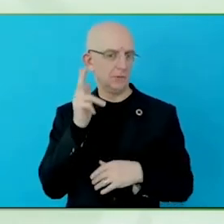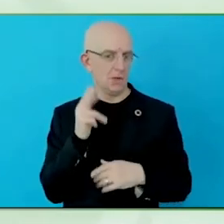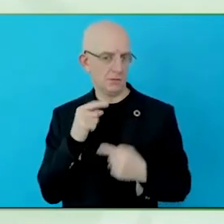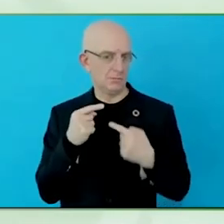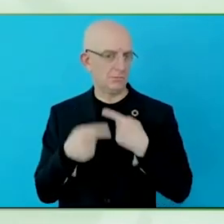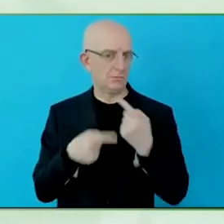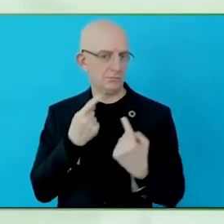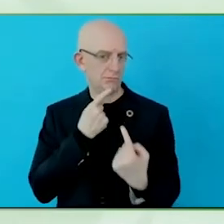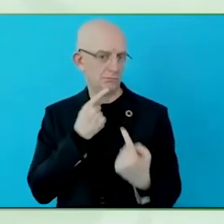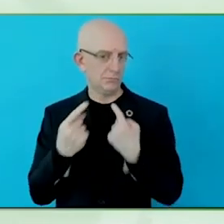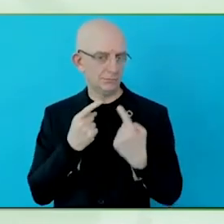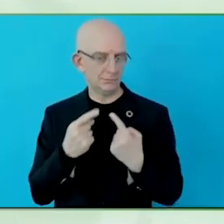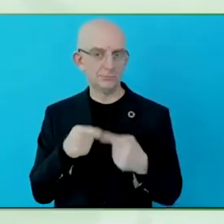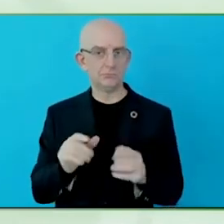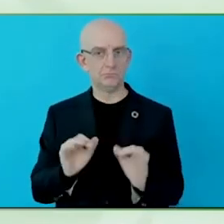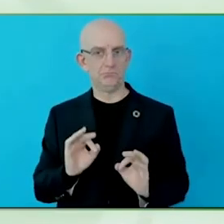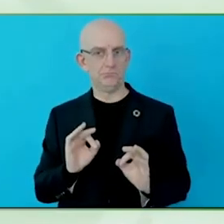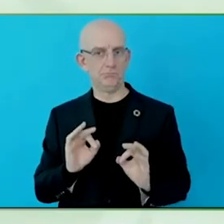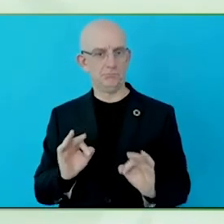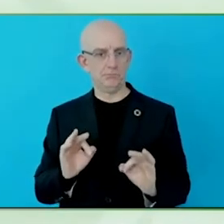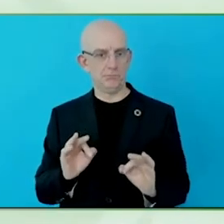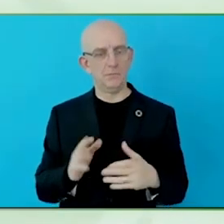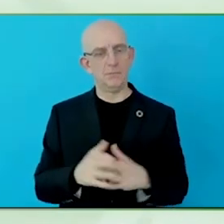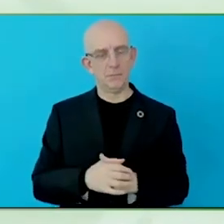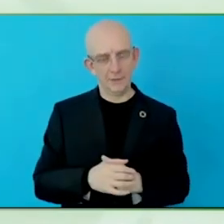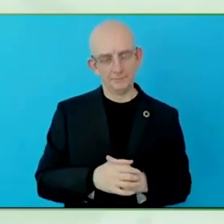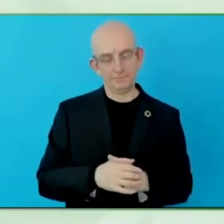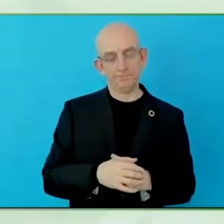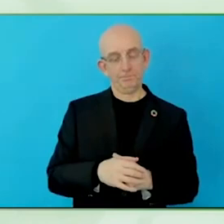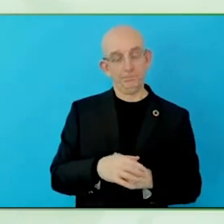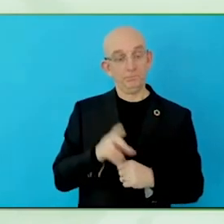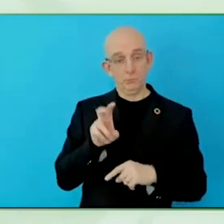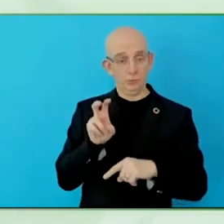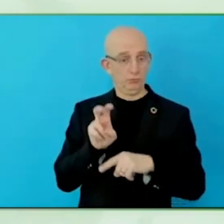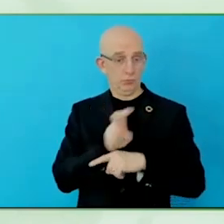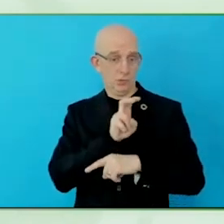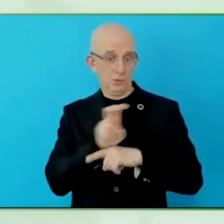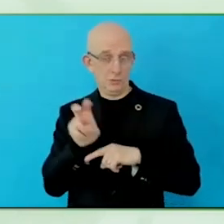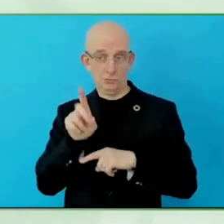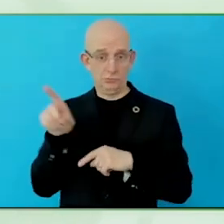our strategy approach was moving forward, because I have been